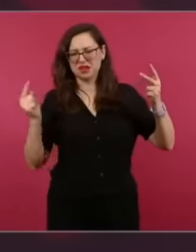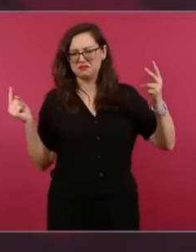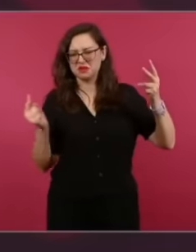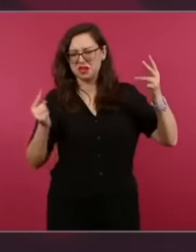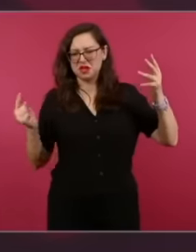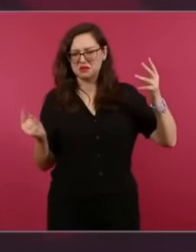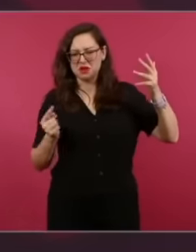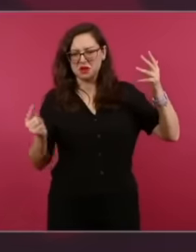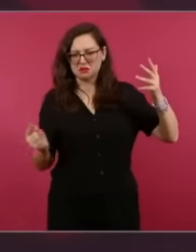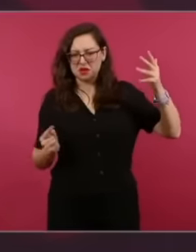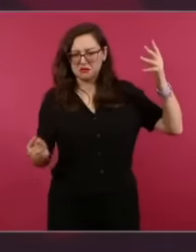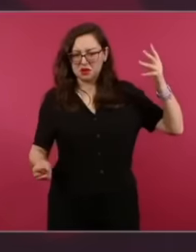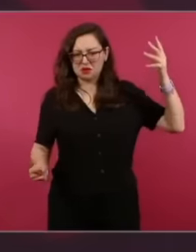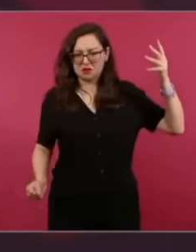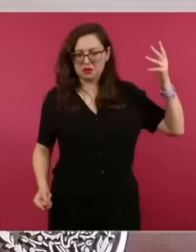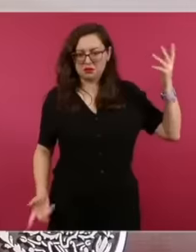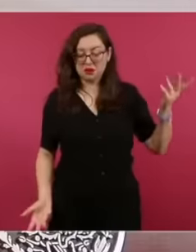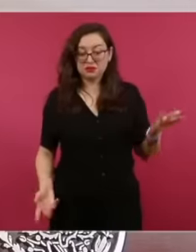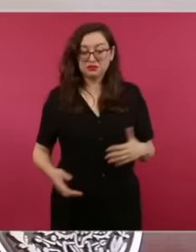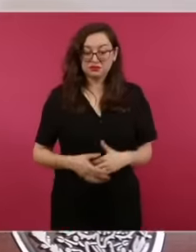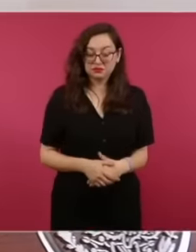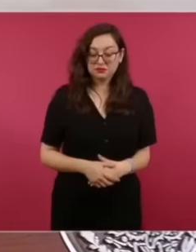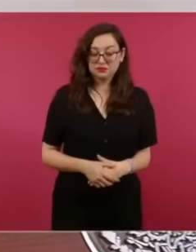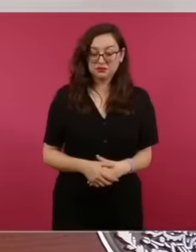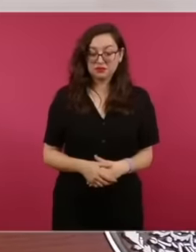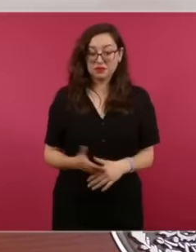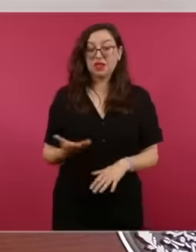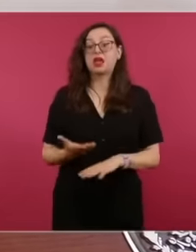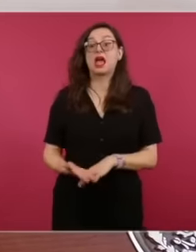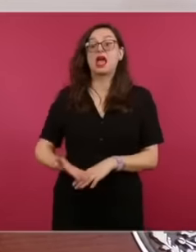I earn half of what Peña